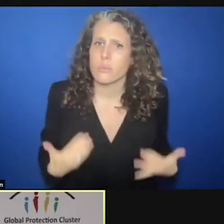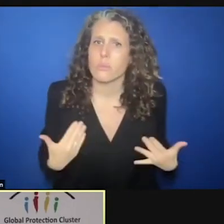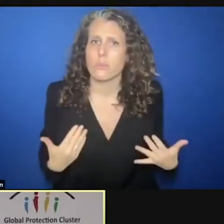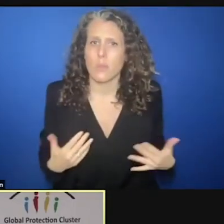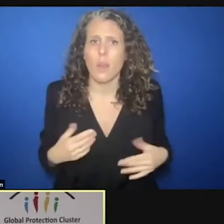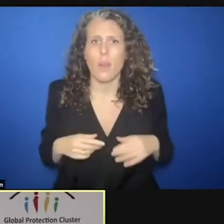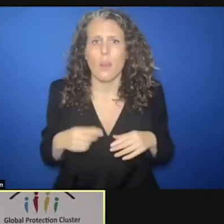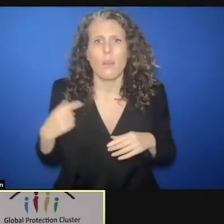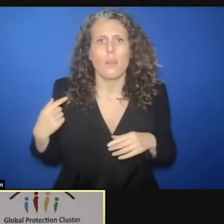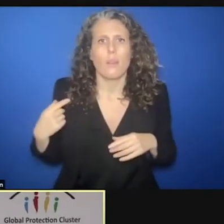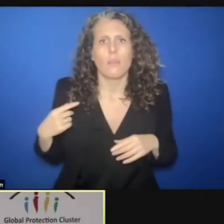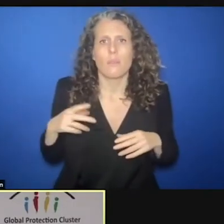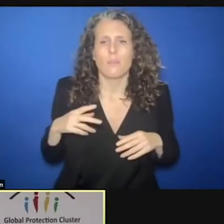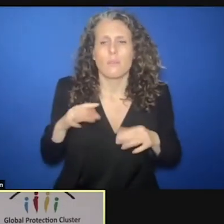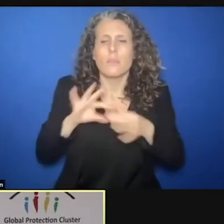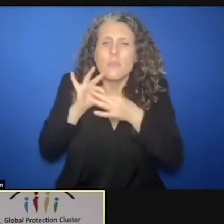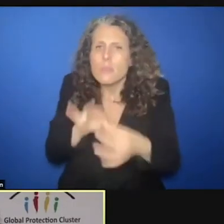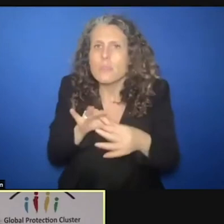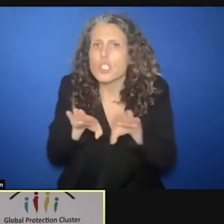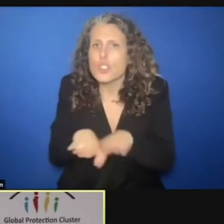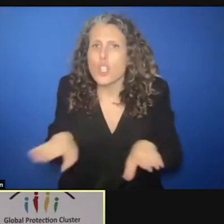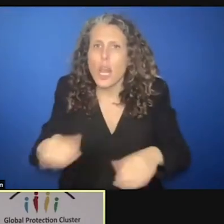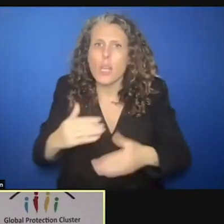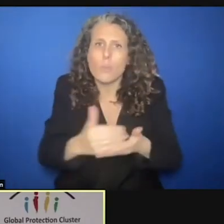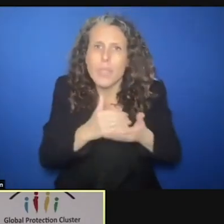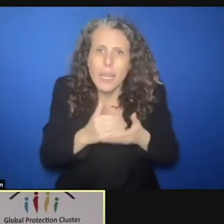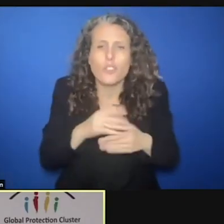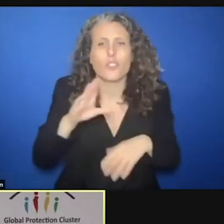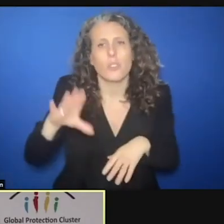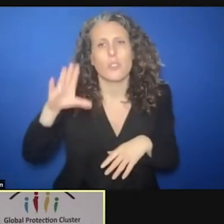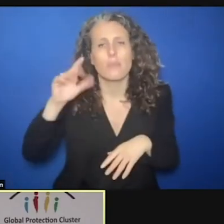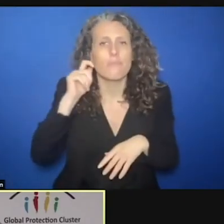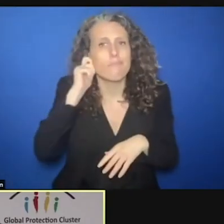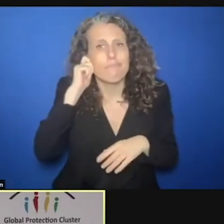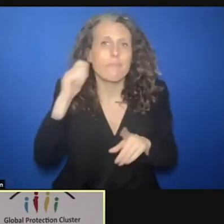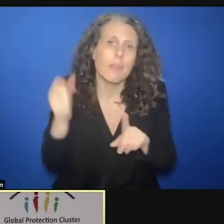last year in child protection, in gender based violence response, in mine action,